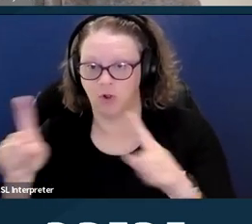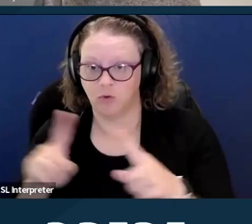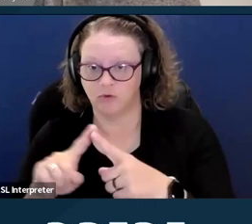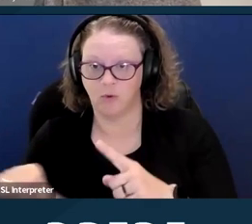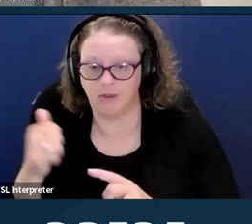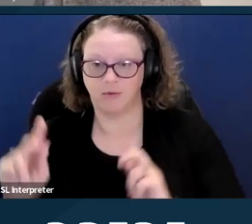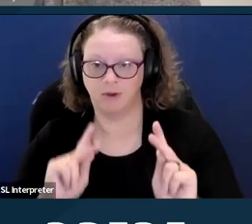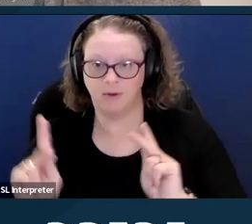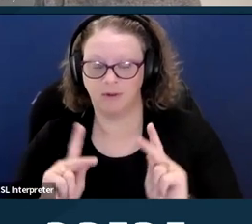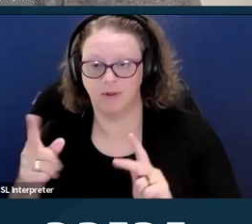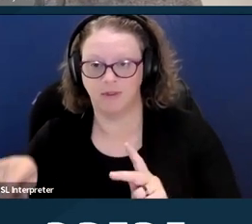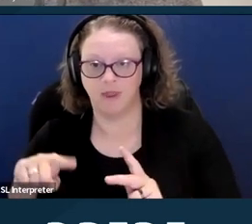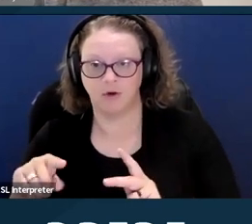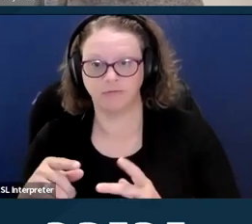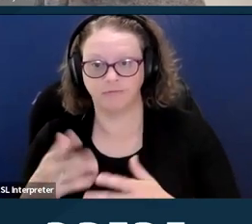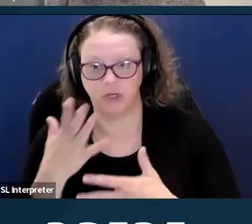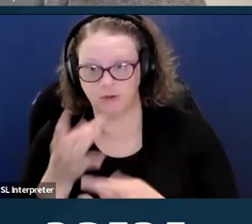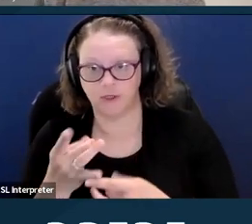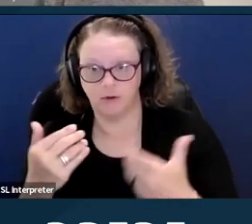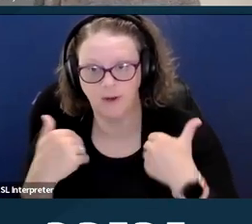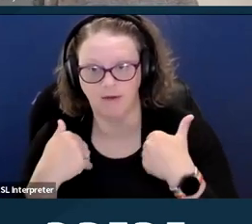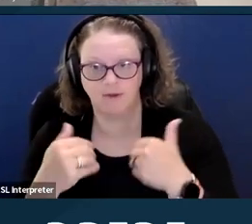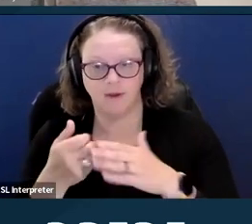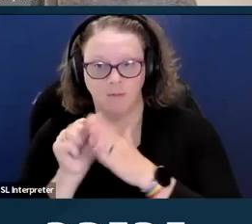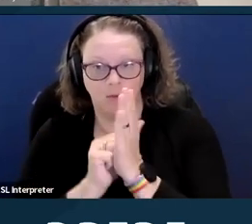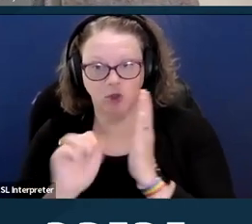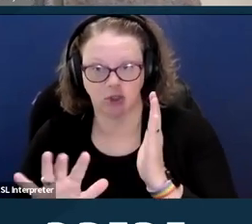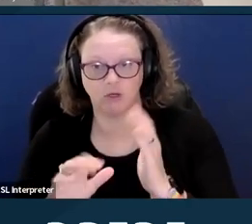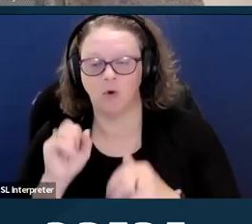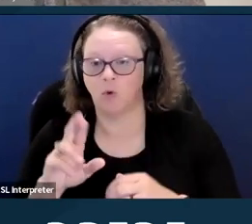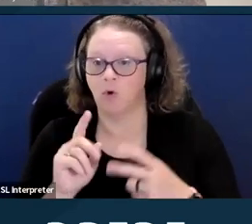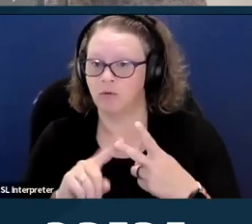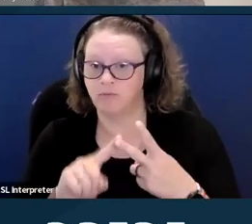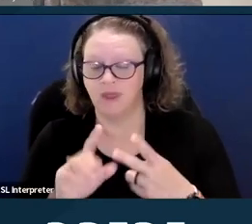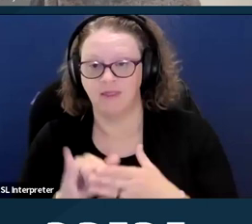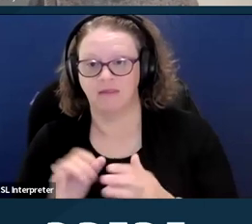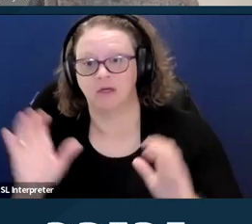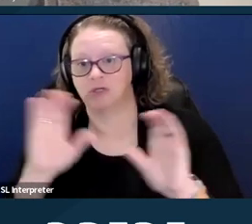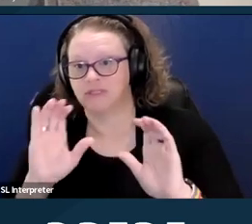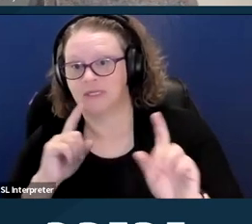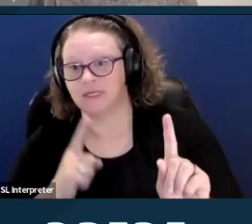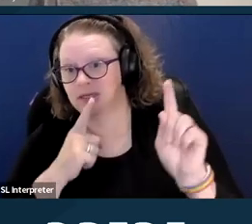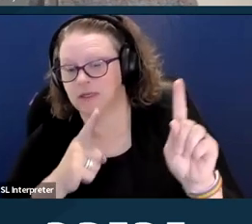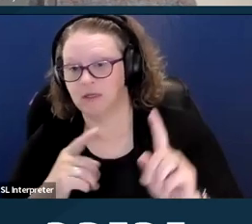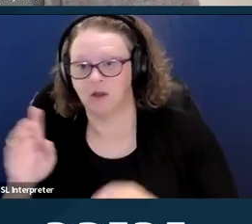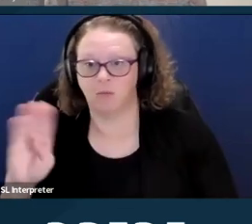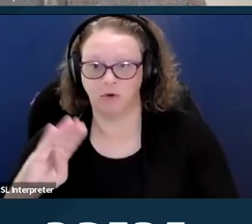that they're interested in having an abortion or that they're seeking contraceptive help.